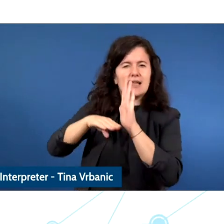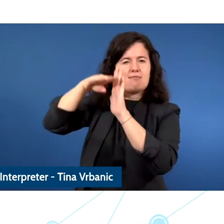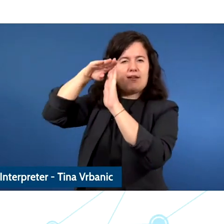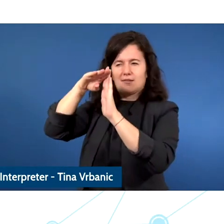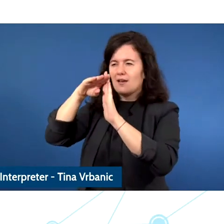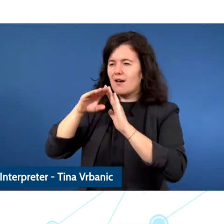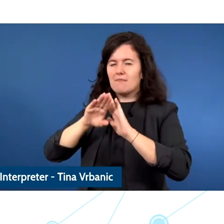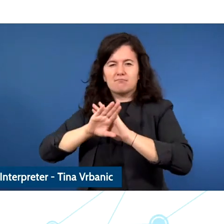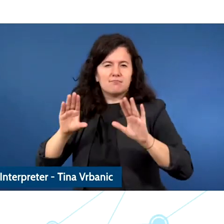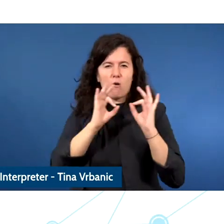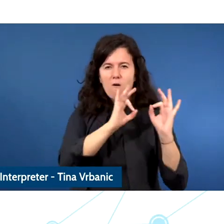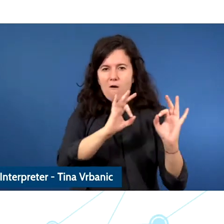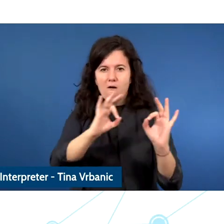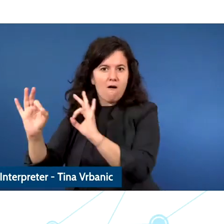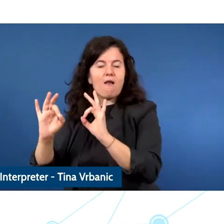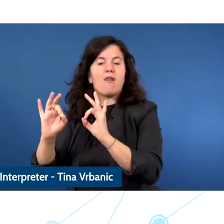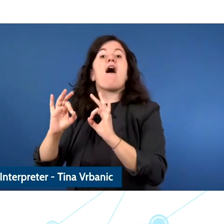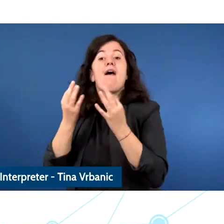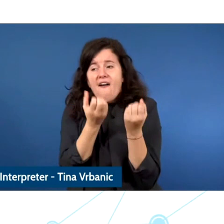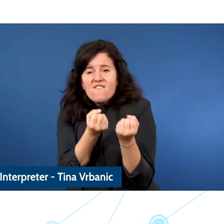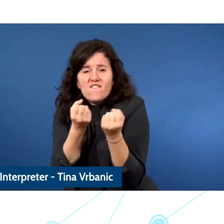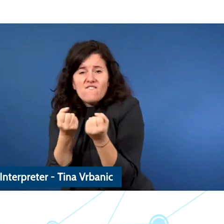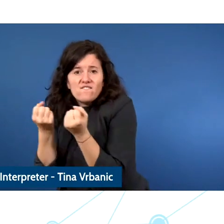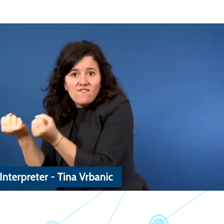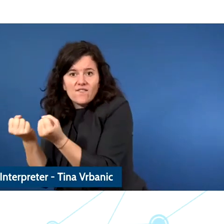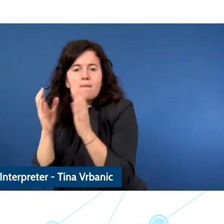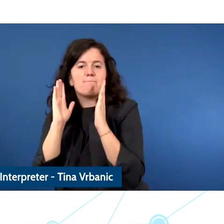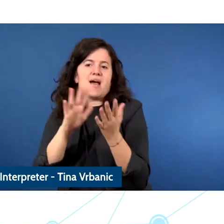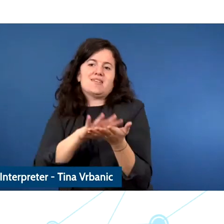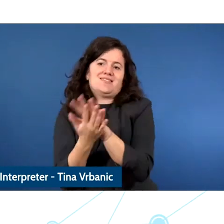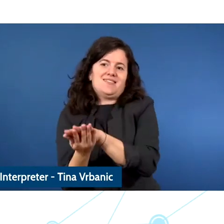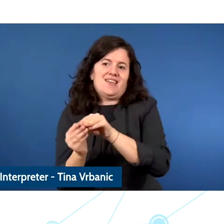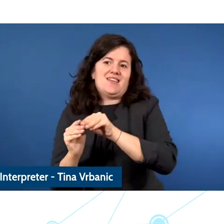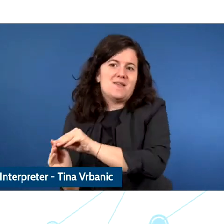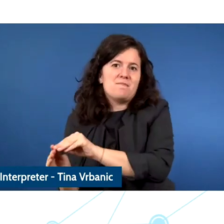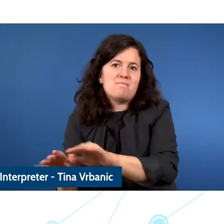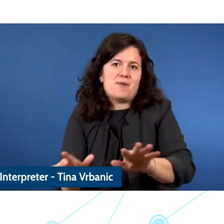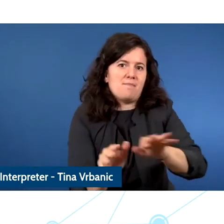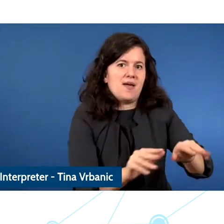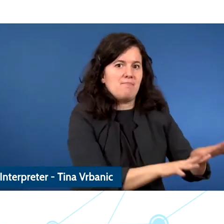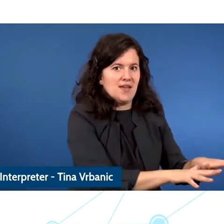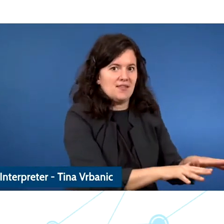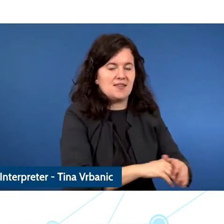We have the convention to protecting children from sexual exploitation and